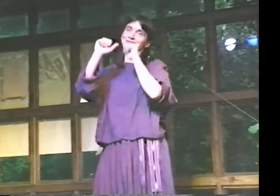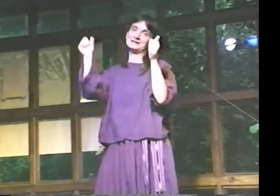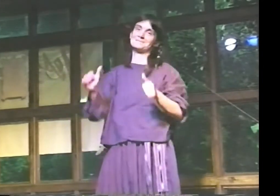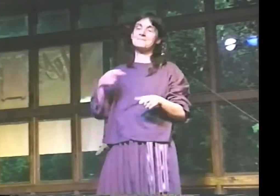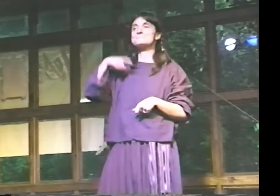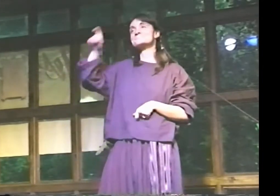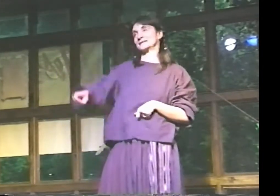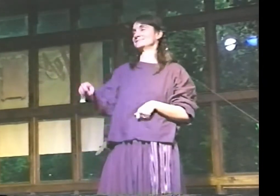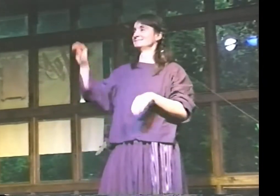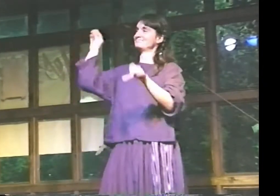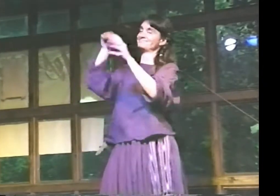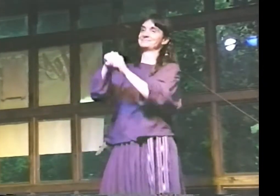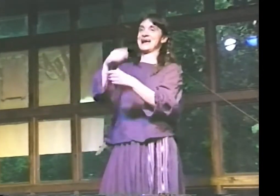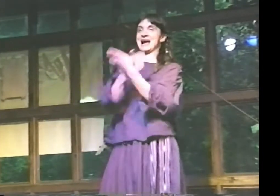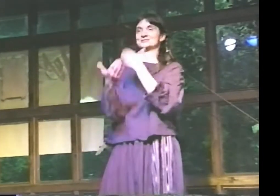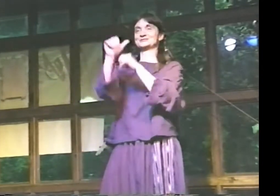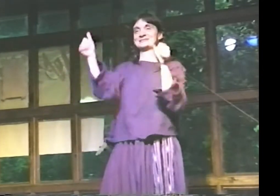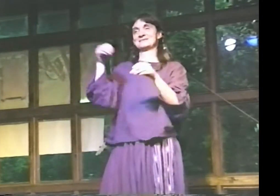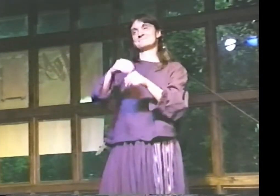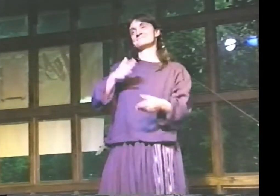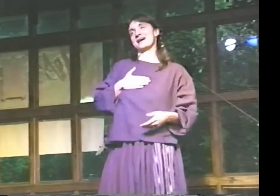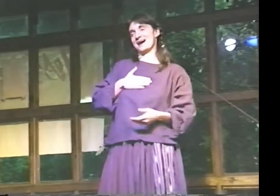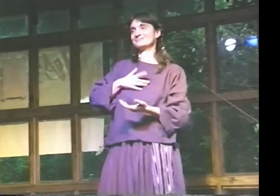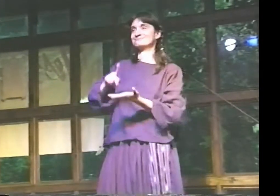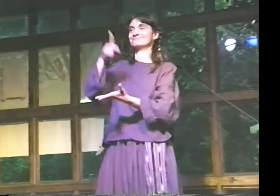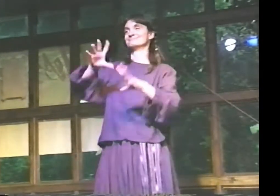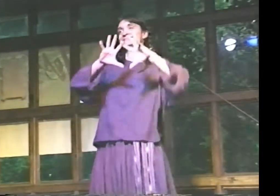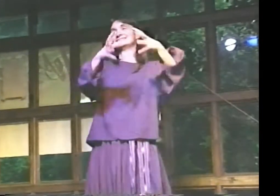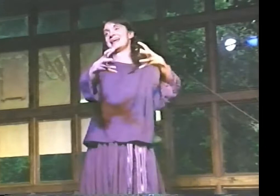I LOVE TO PLAY WITH HANDSHAPES. YOU KNOW, I HAVE TO HAVE A HANDSHAPE POEM IN HERE.